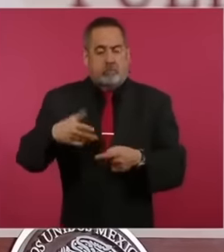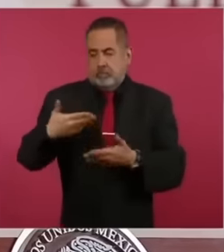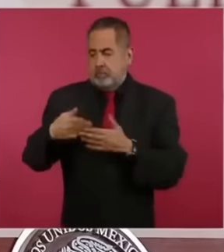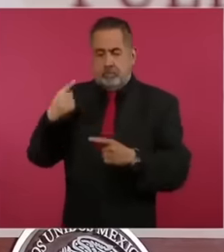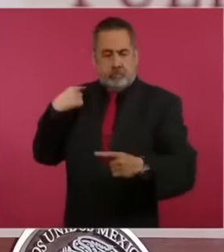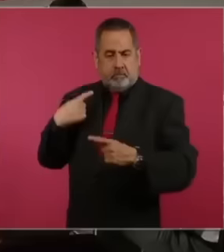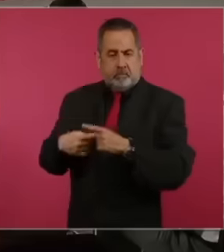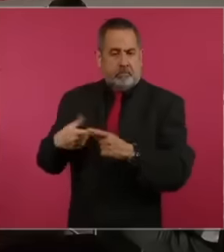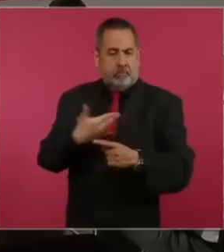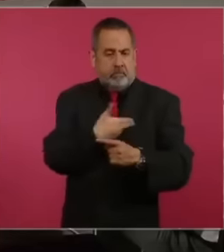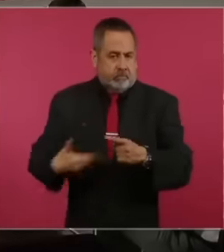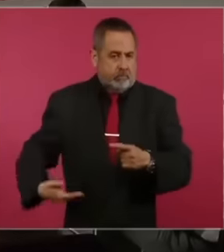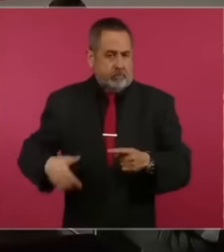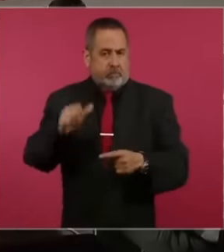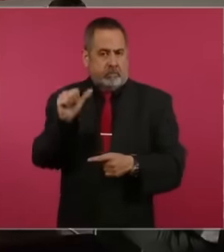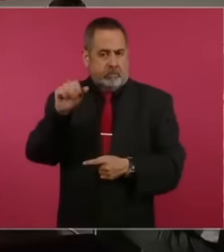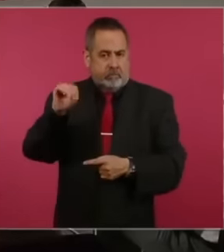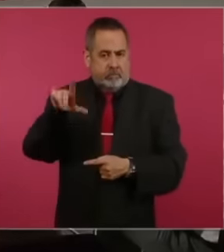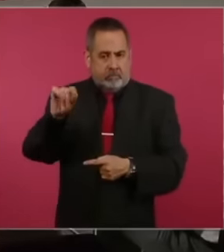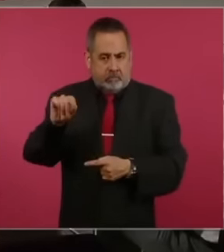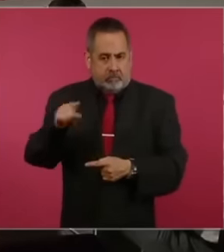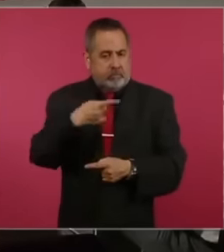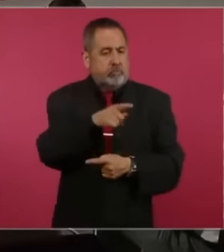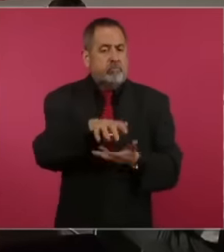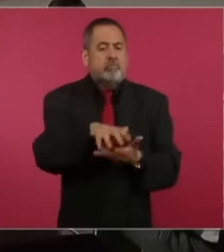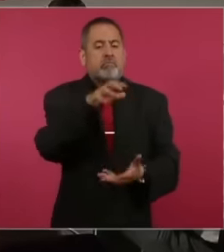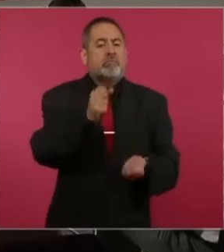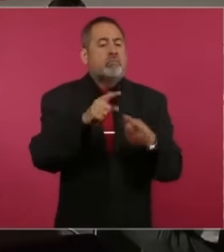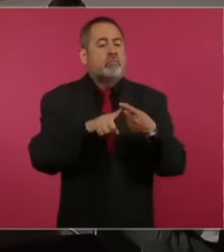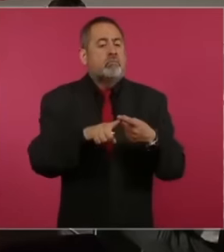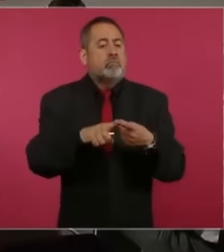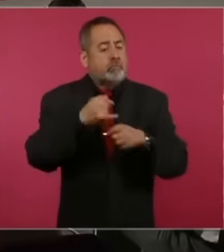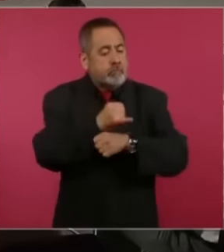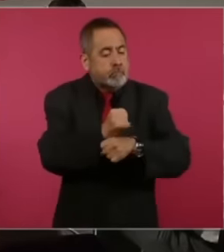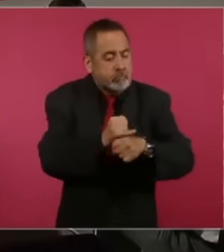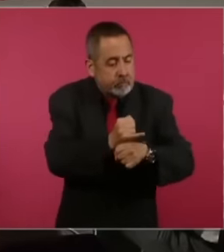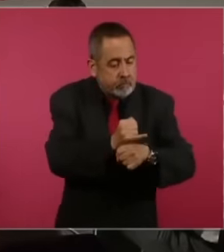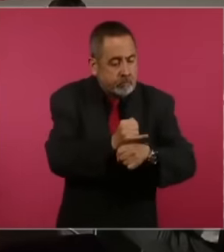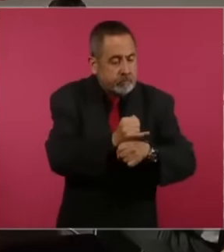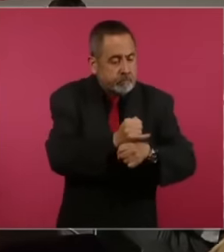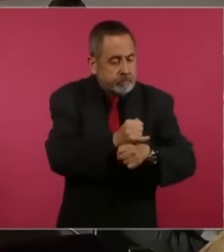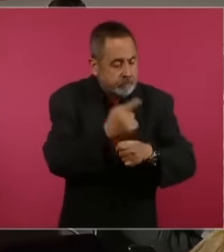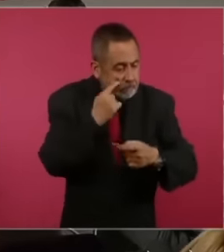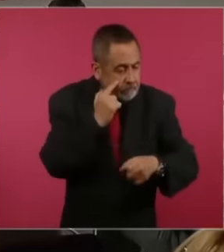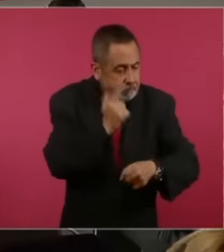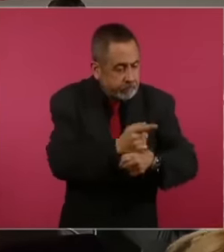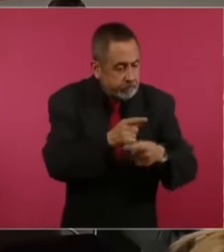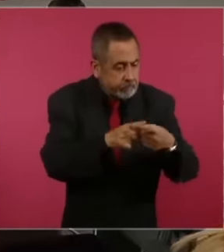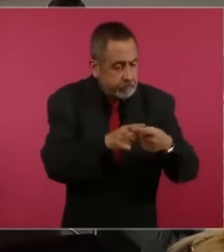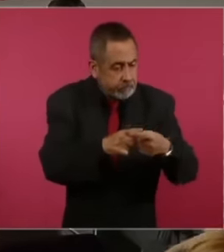López Obrador. But it has to do with amounts of audits and that the Salinas group companies self-correct